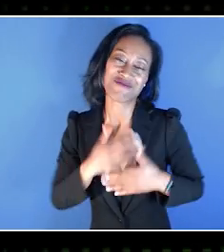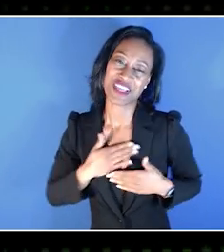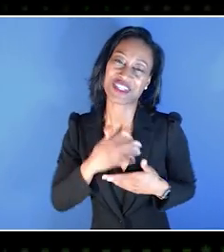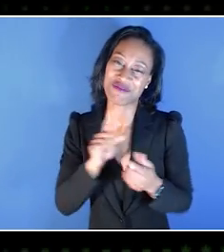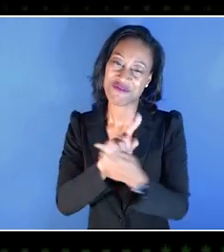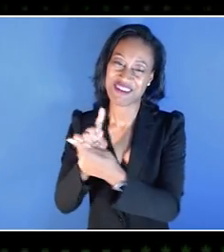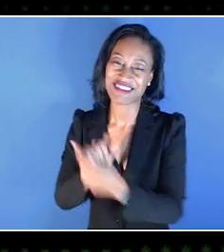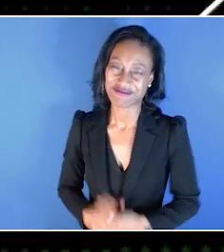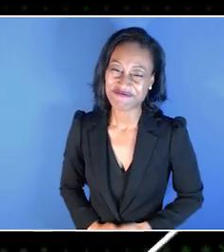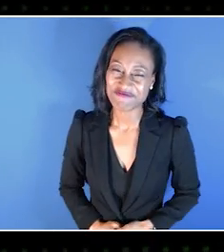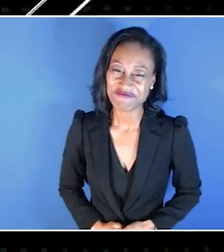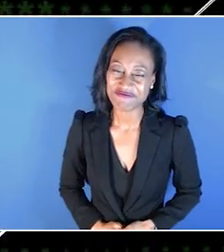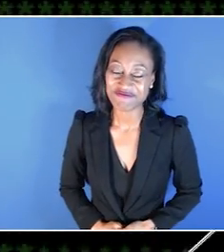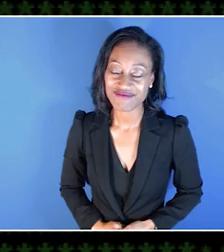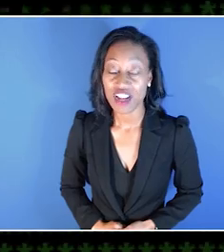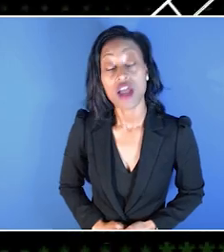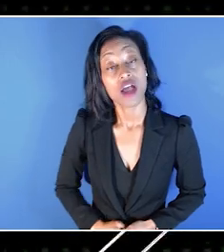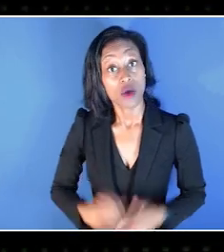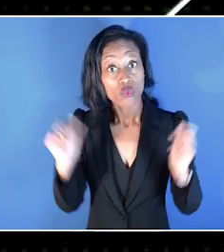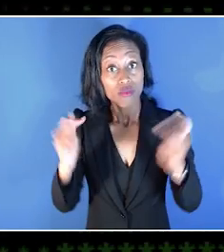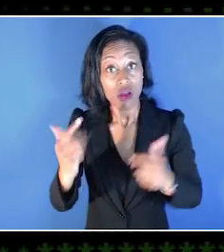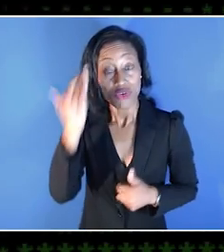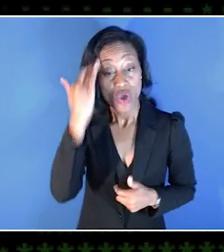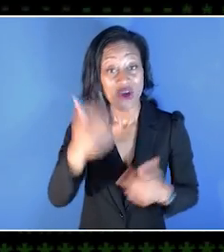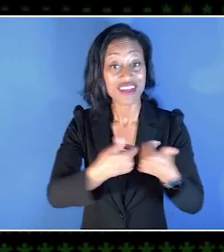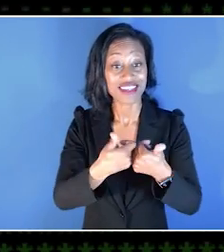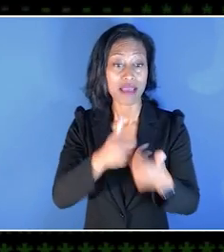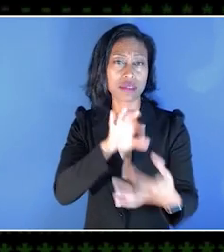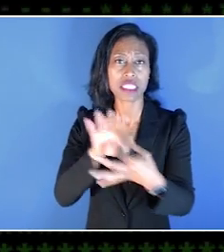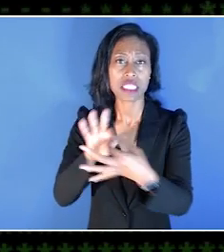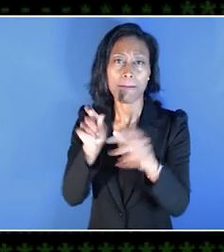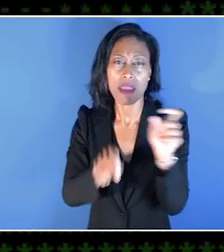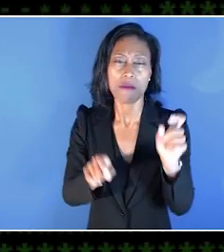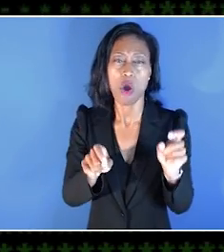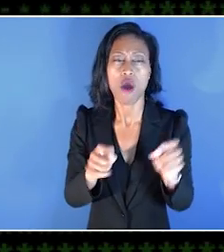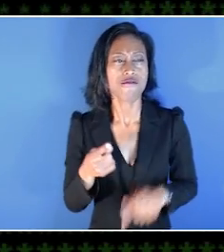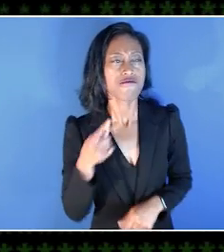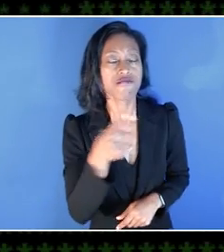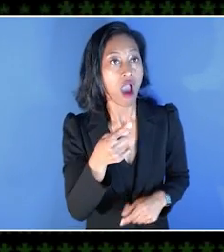Thanks for having us. -Thank you. We all know that games can connect people across huge distances,